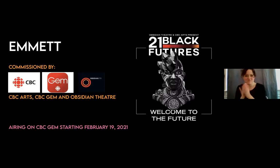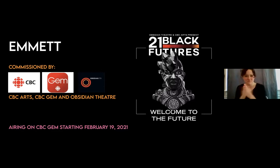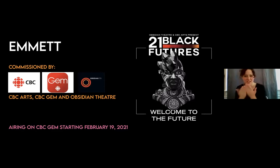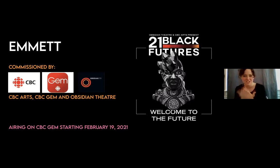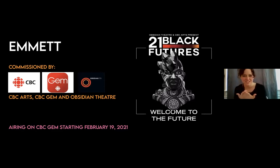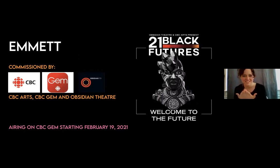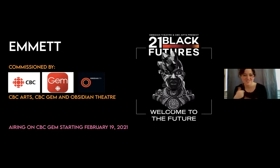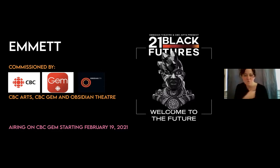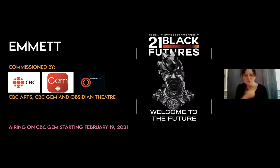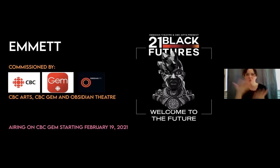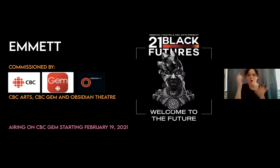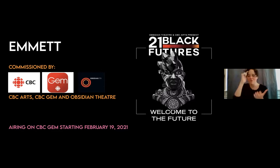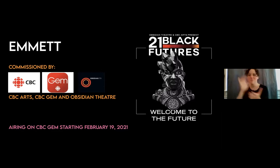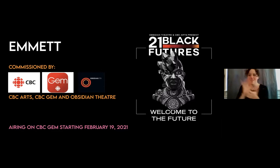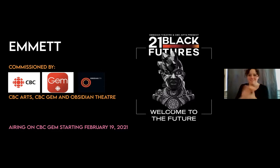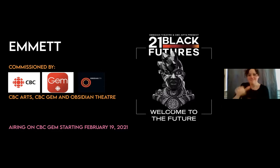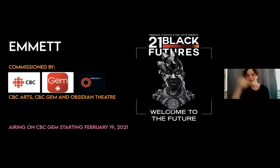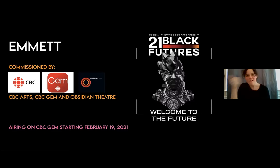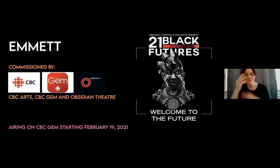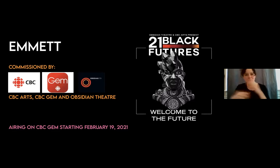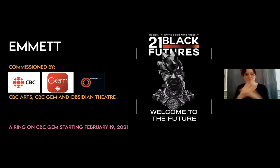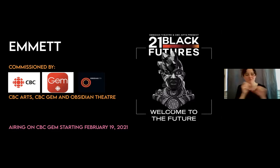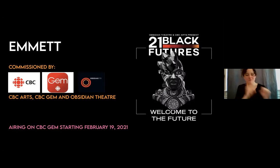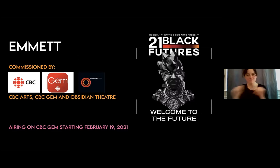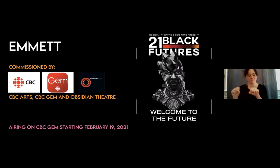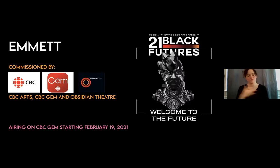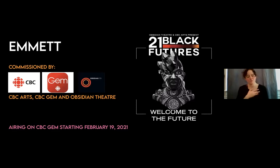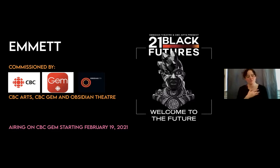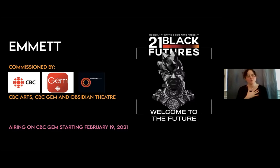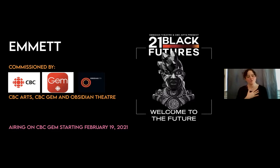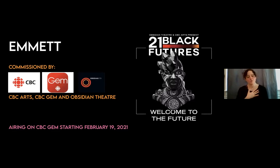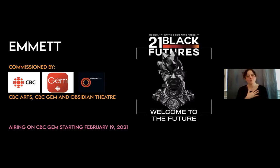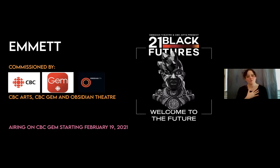fiction works that help us to imagine the world that we're working towards, this